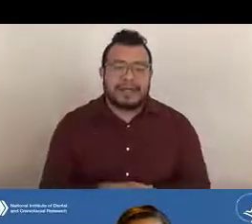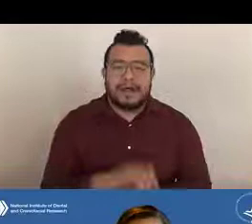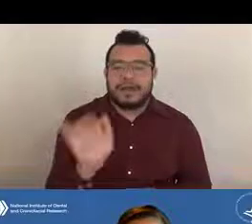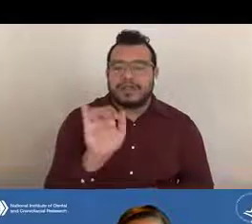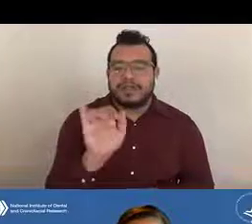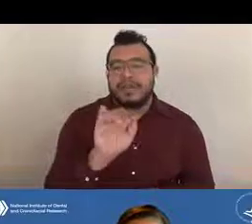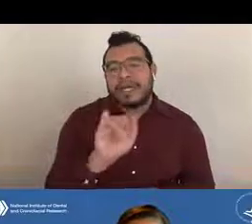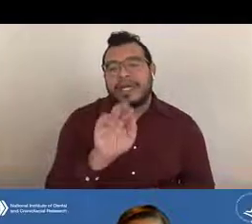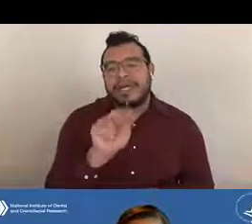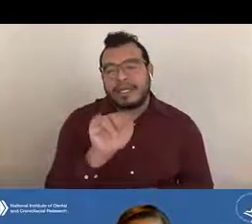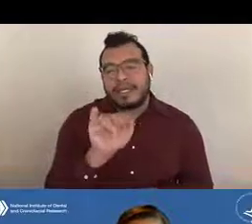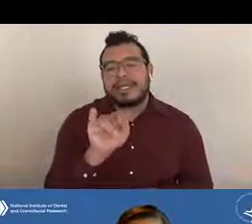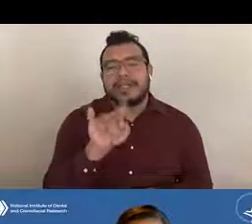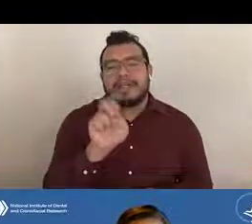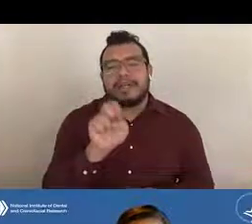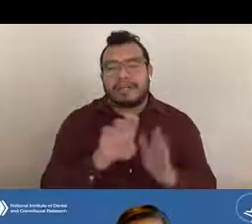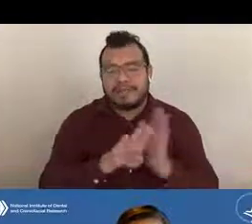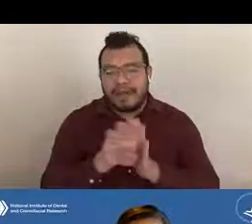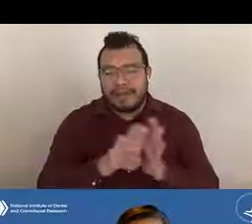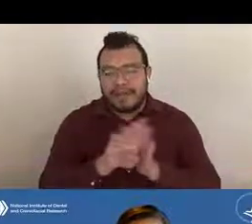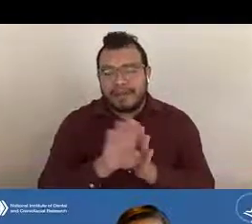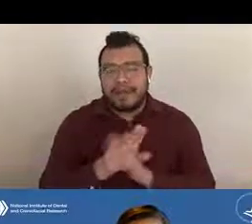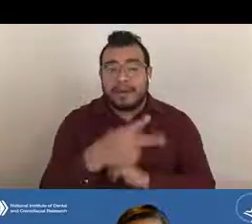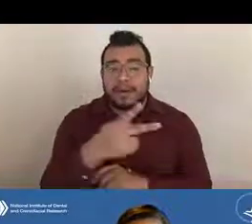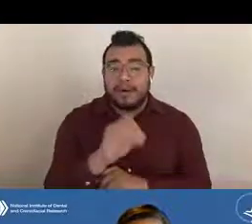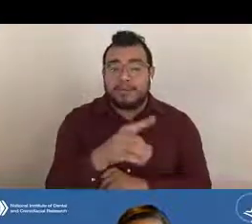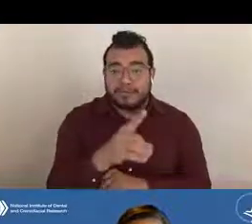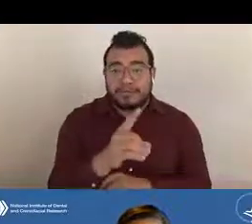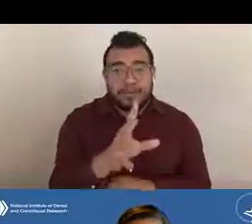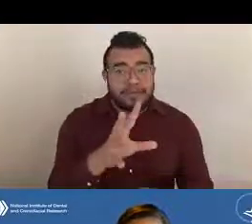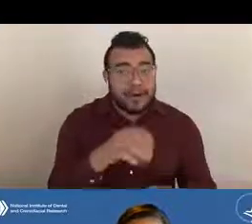So program officers are very involved in that process.